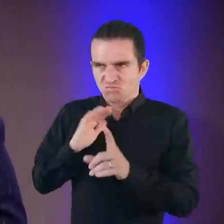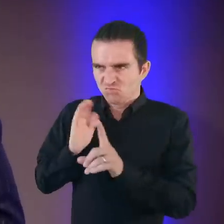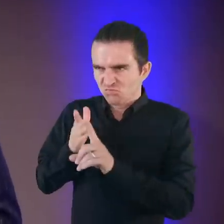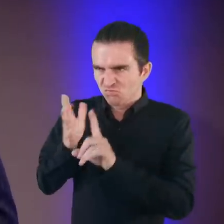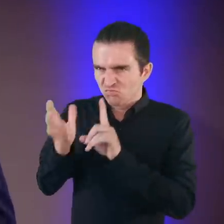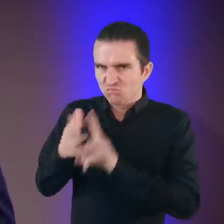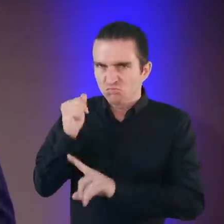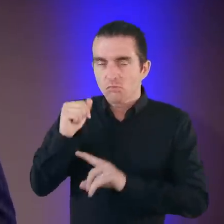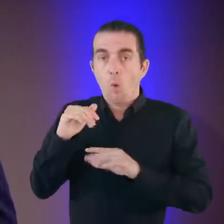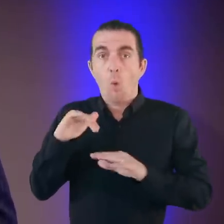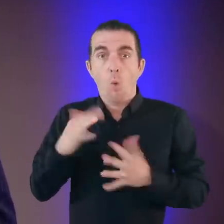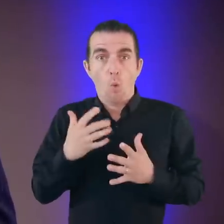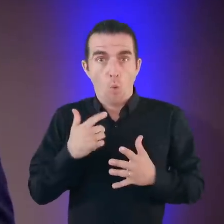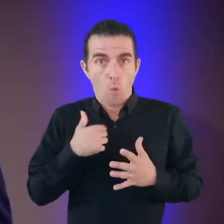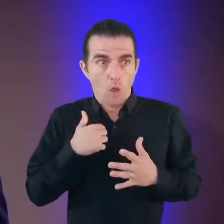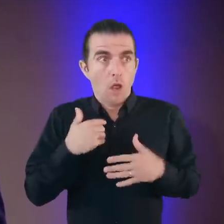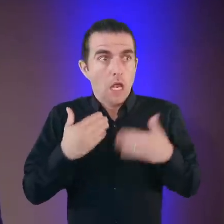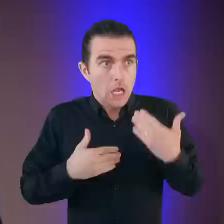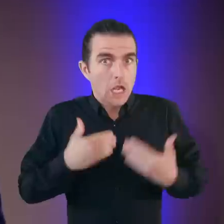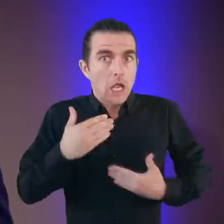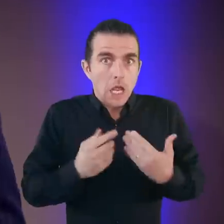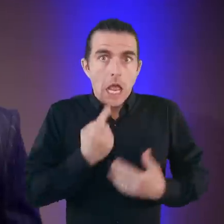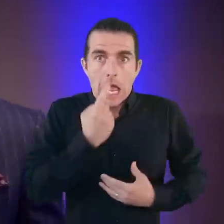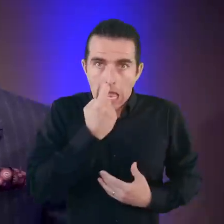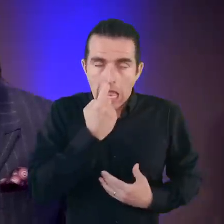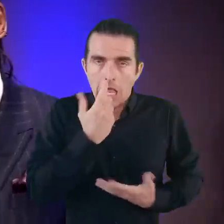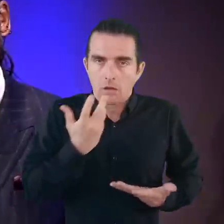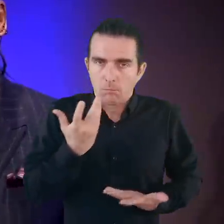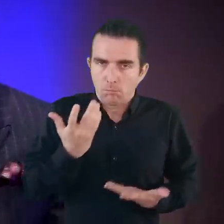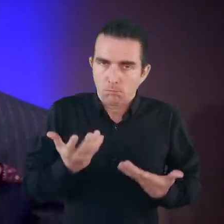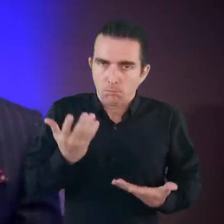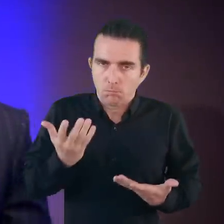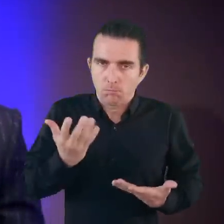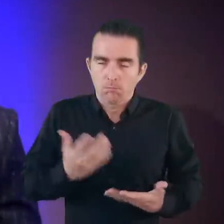Winning or getting across the line?